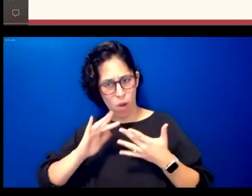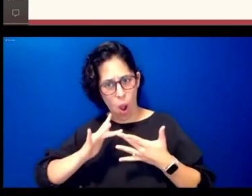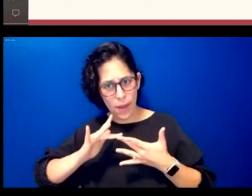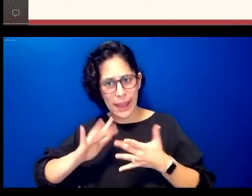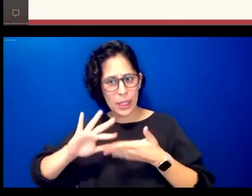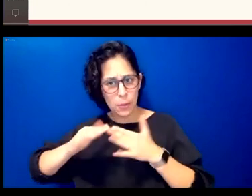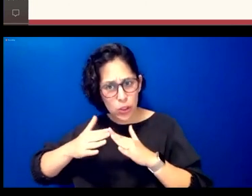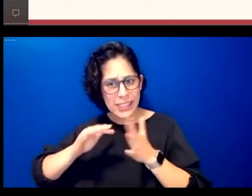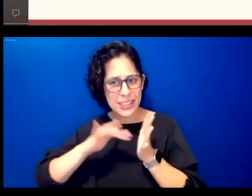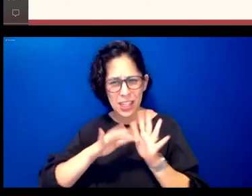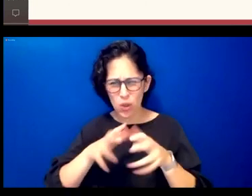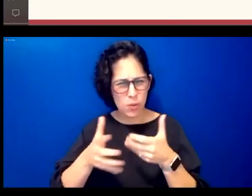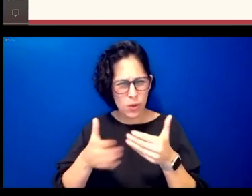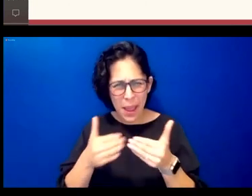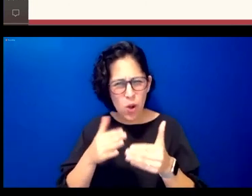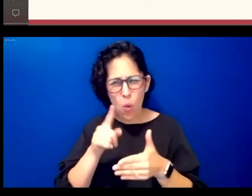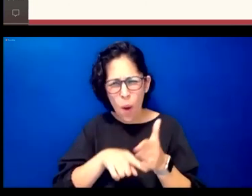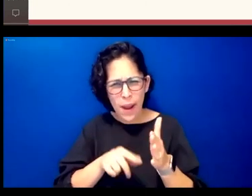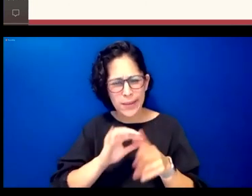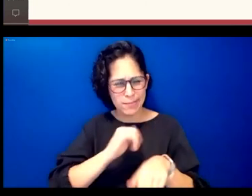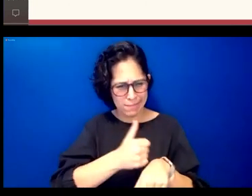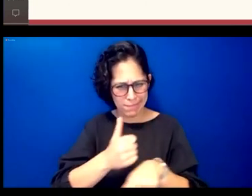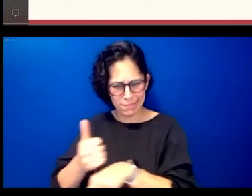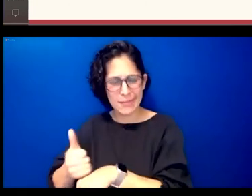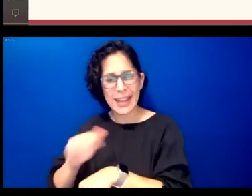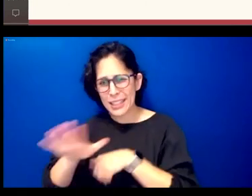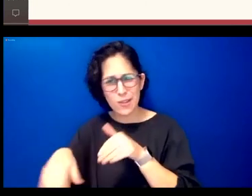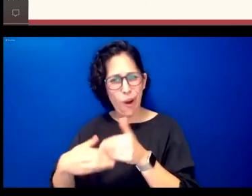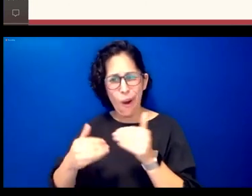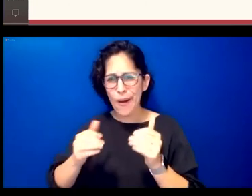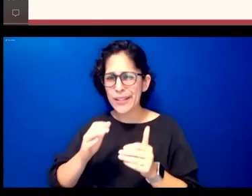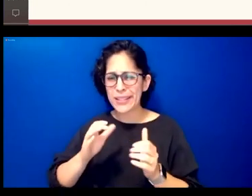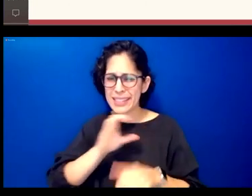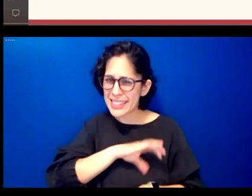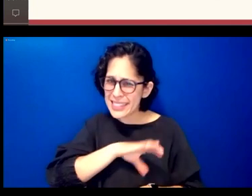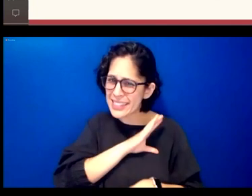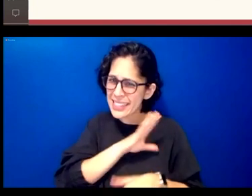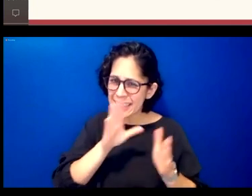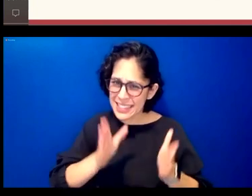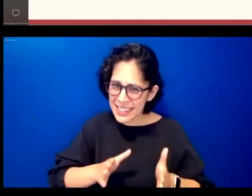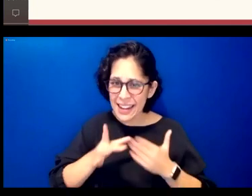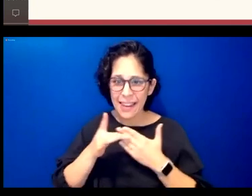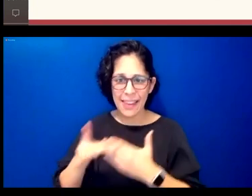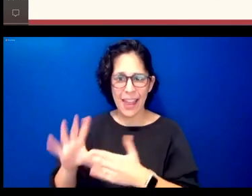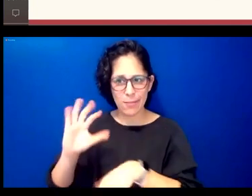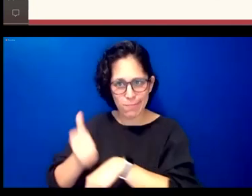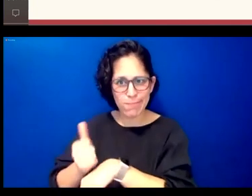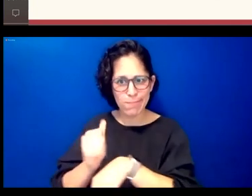know these are totally citizen-led um it wasn't our idea necessarily it just popped up and